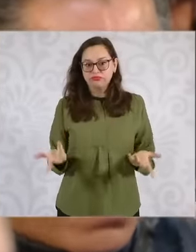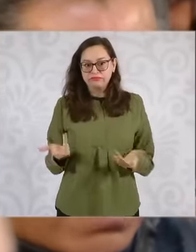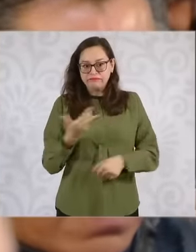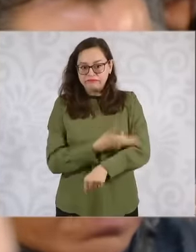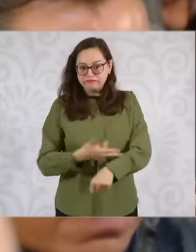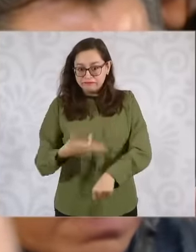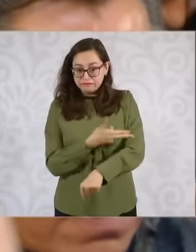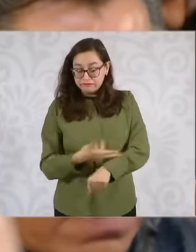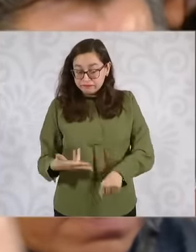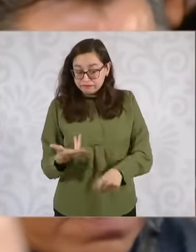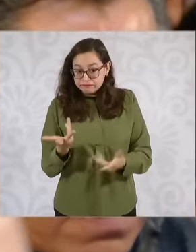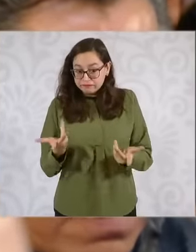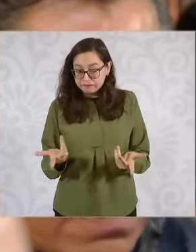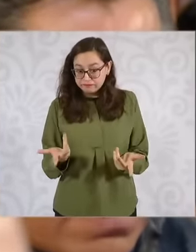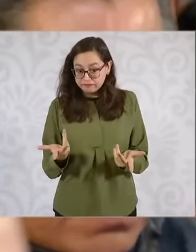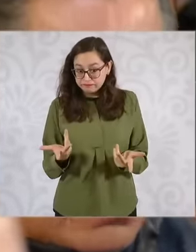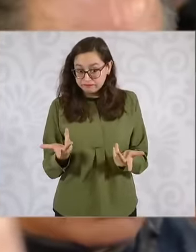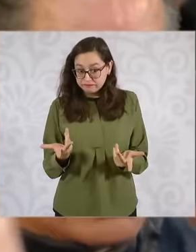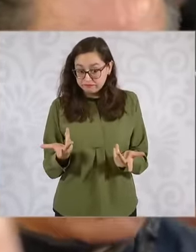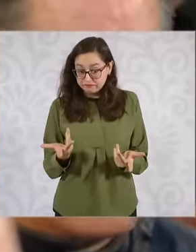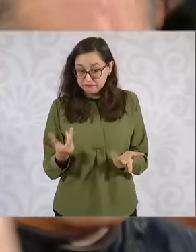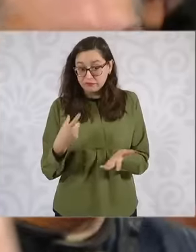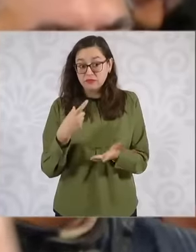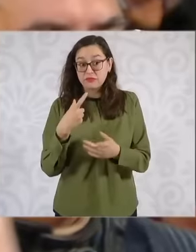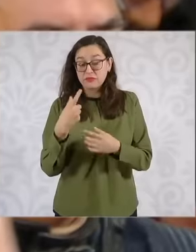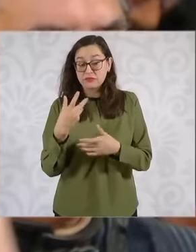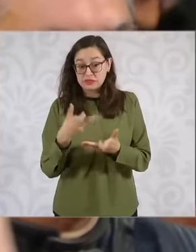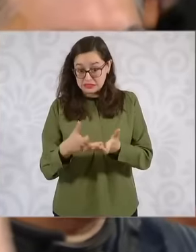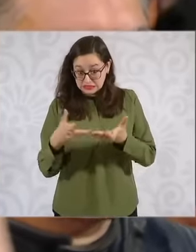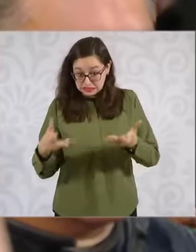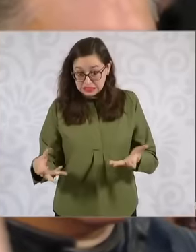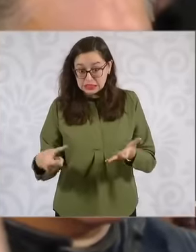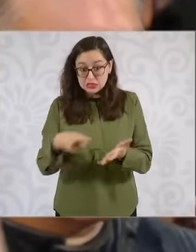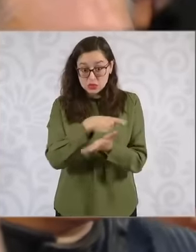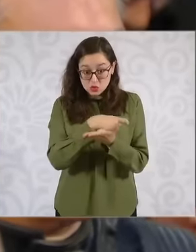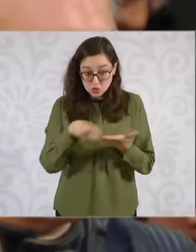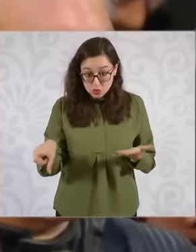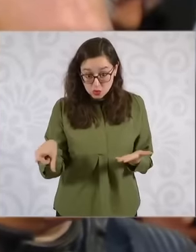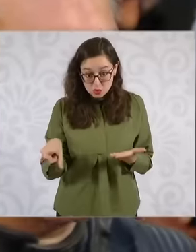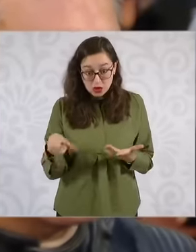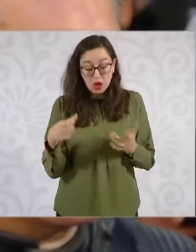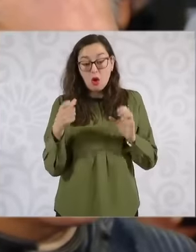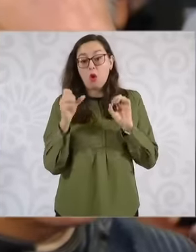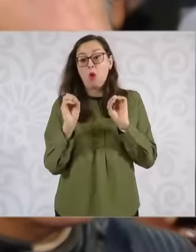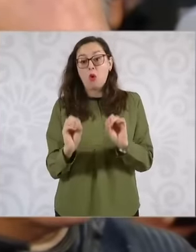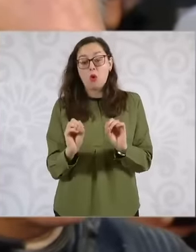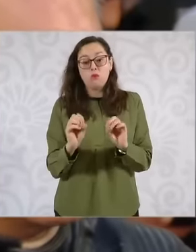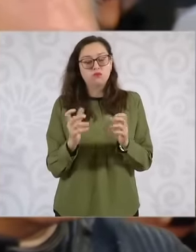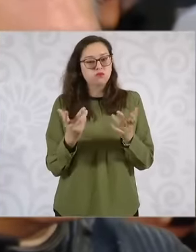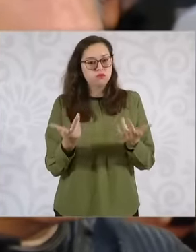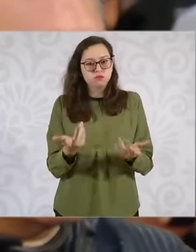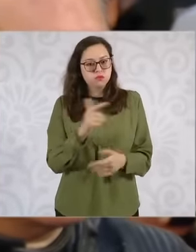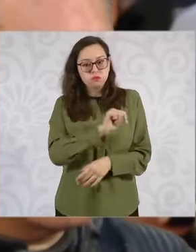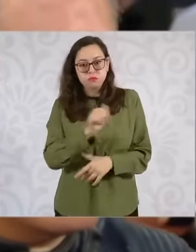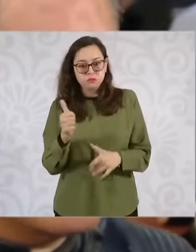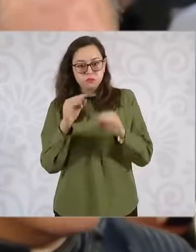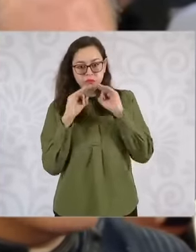the purchase of the land at a commercial price or some other scheme? which the government can